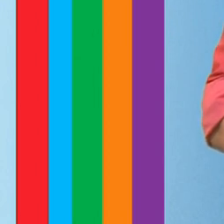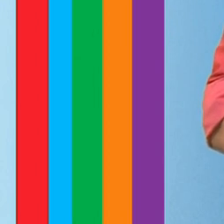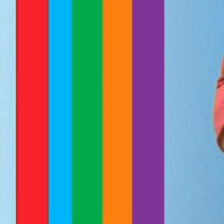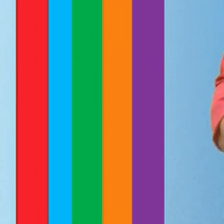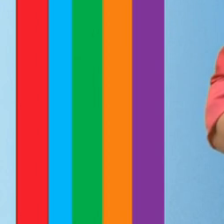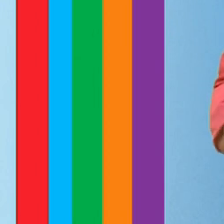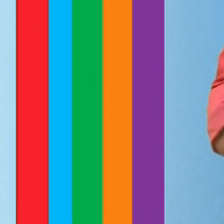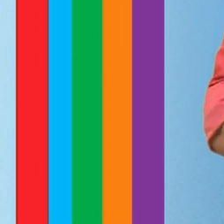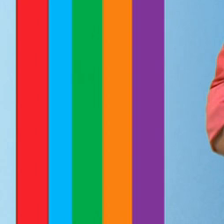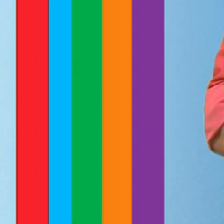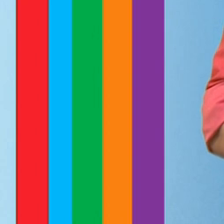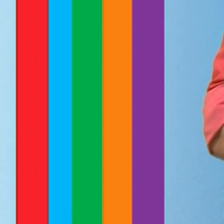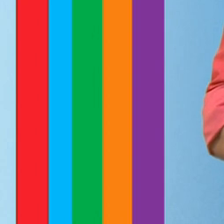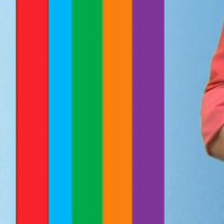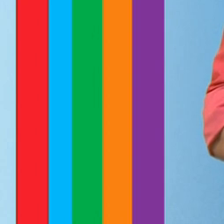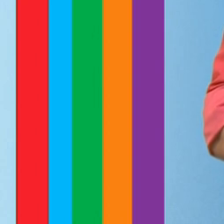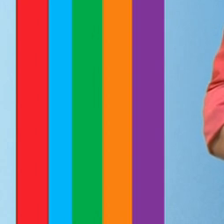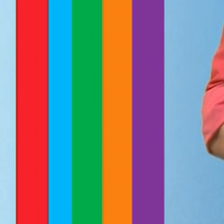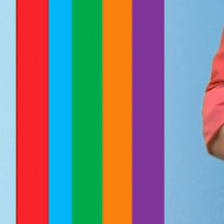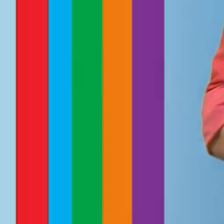Entries can be uploaded until the 26th of June.